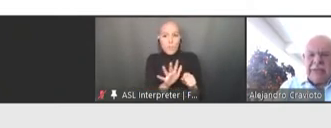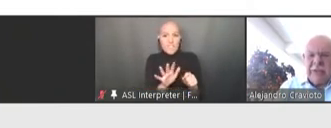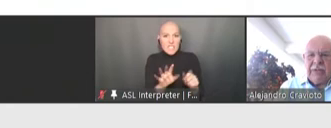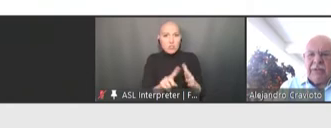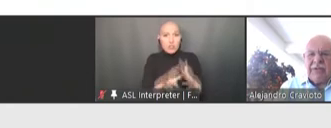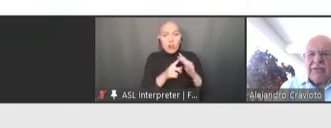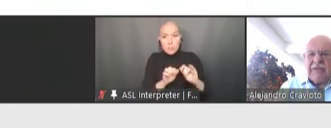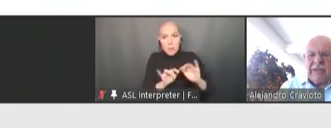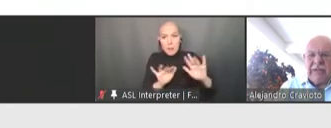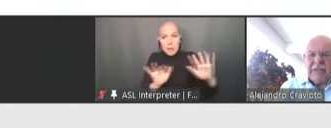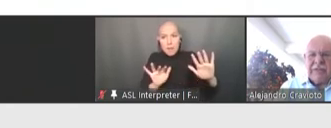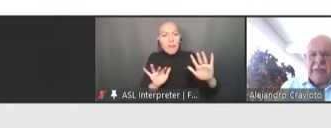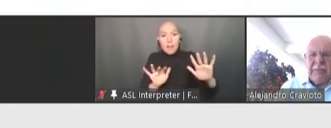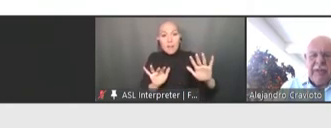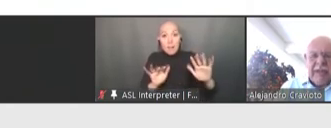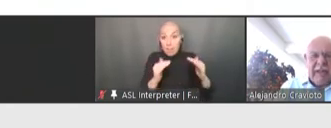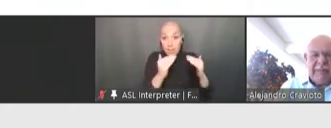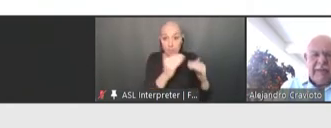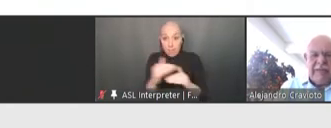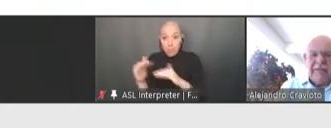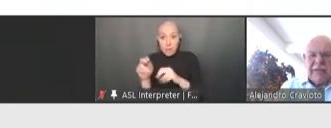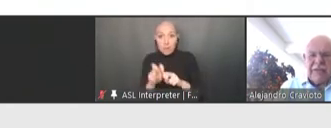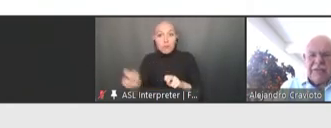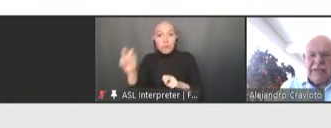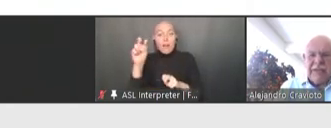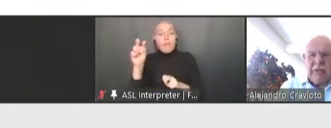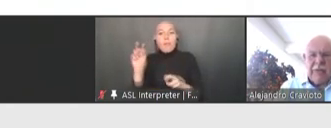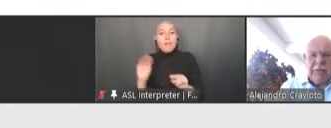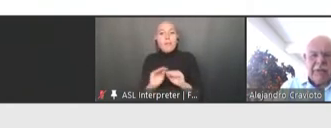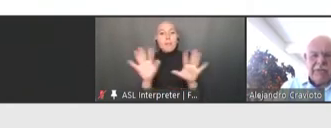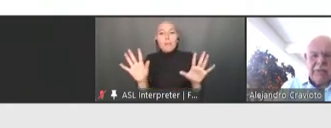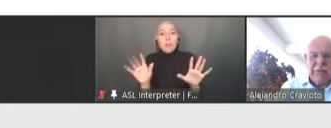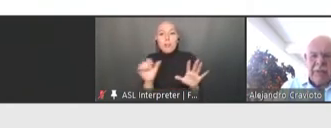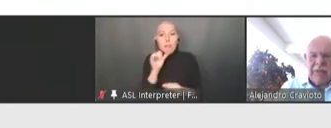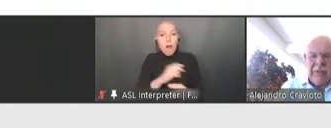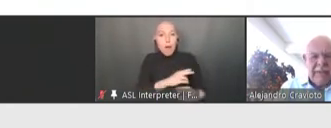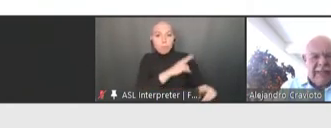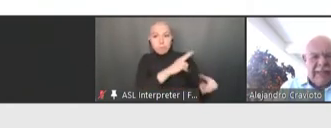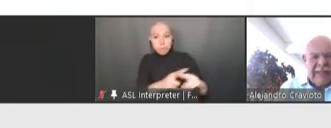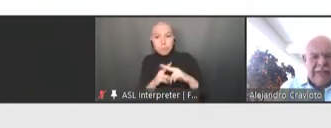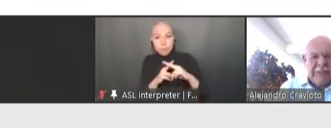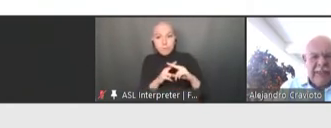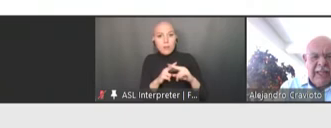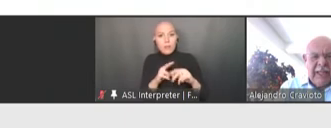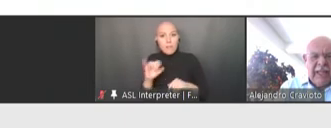not going to defend us from having infections in all parts of the world. In the next one,